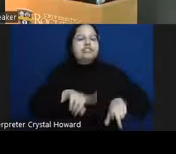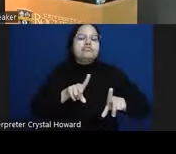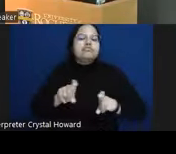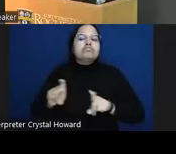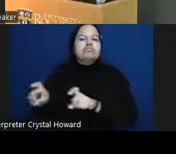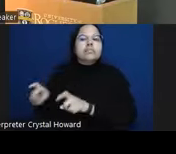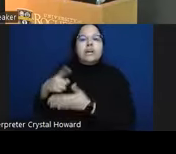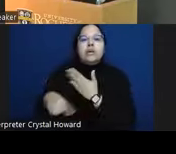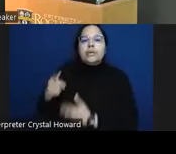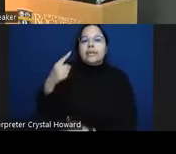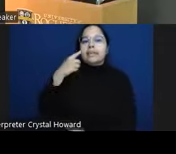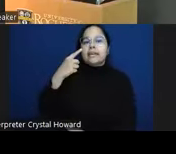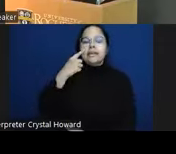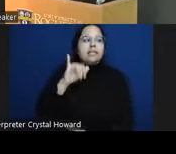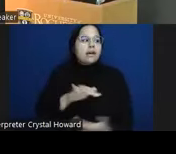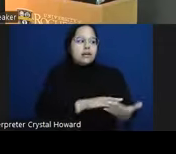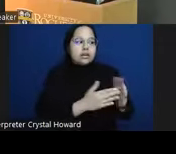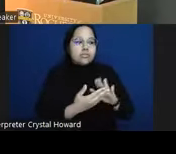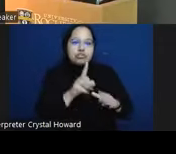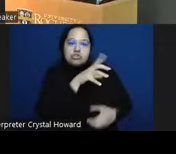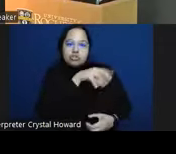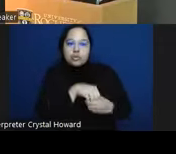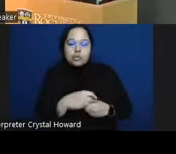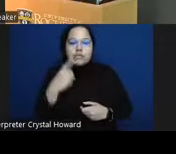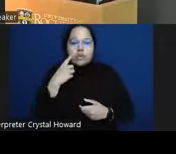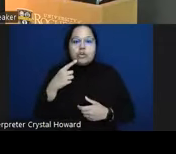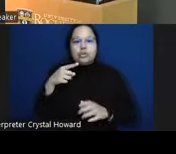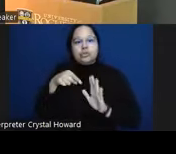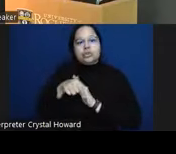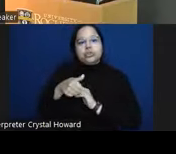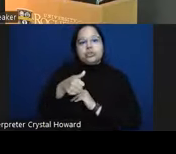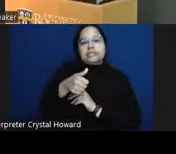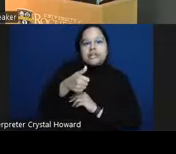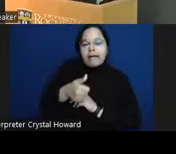be included in a suicide prevention intervention for Hispanic Latinos and those Focus not just on